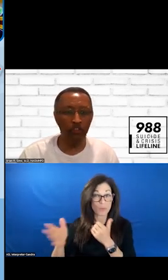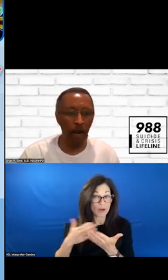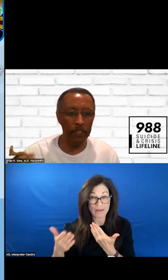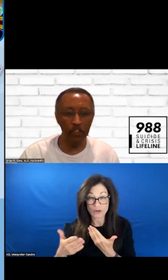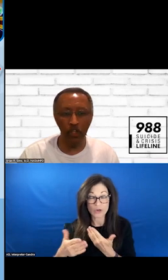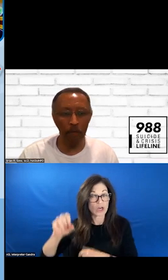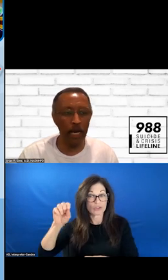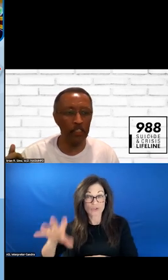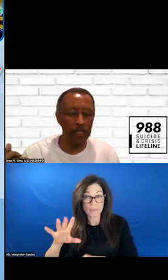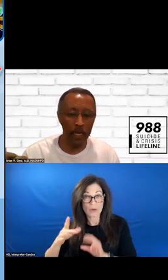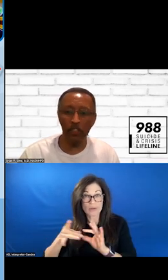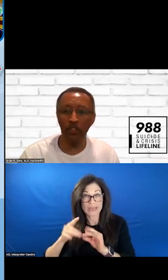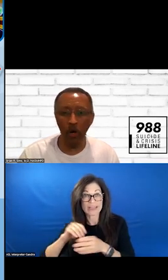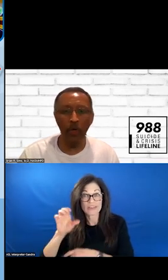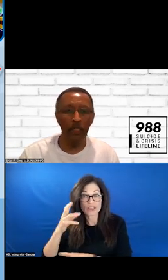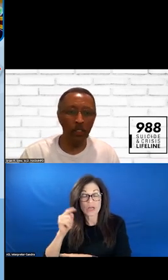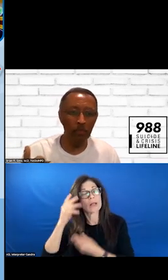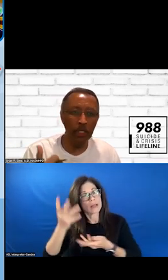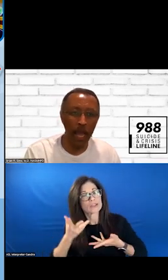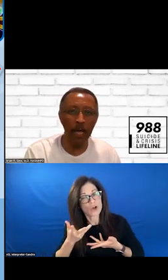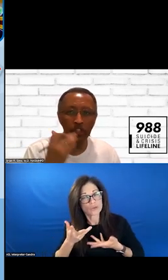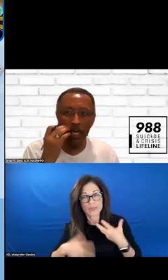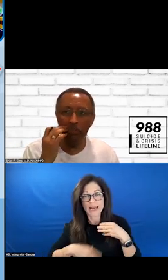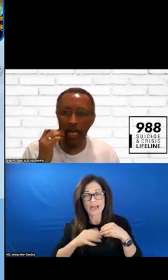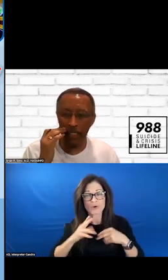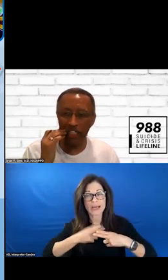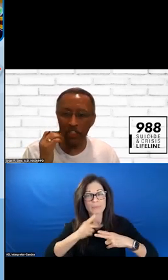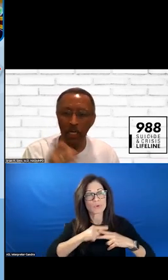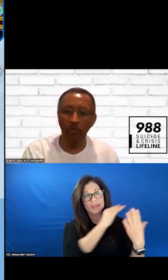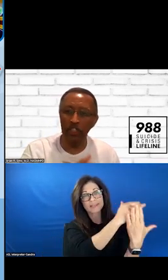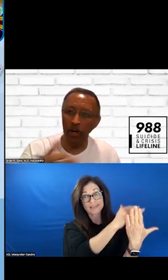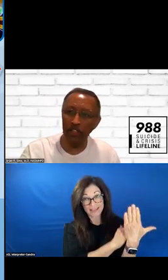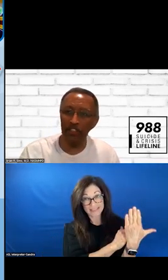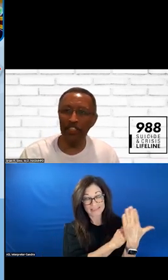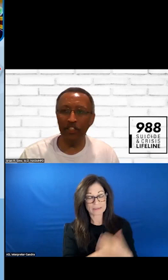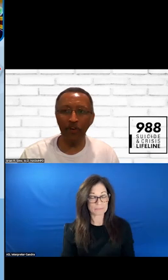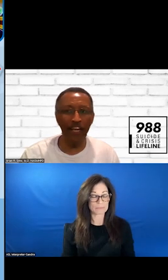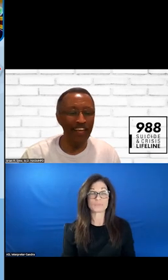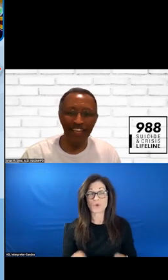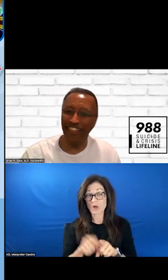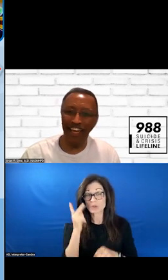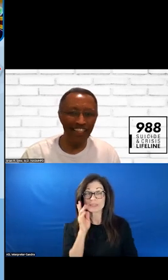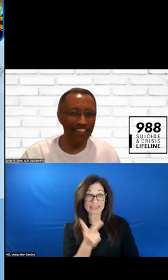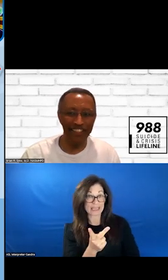DROP IT IN THE CHAT BOX. LET US KNOW SO THAT WE CAN ADD YOUR NAME TO THAT LIST. WHAT YOU SEE TO THE RIGHT IS THAT IT